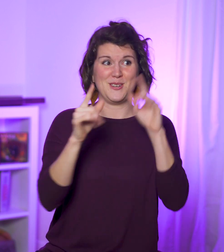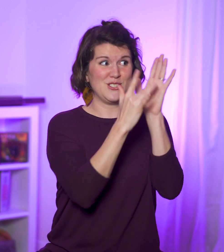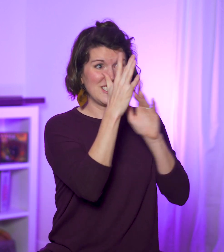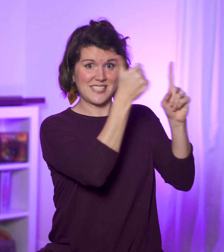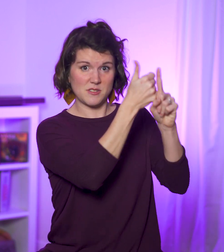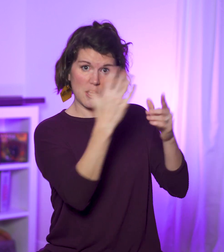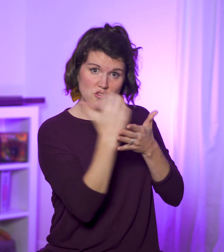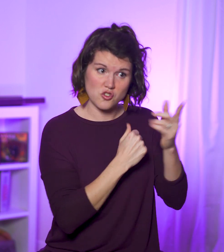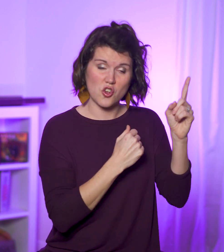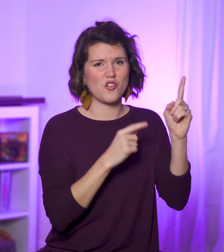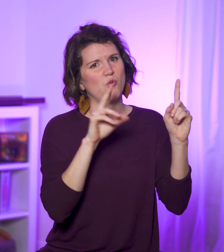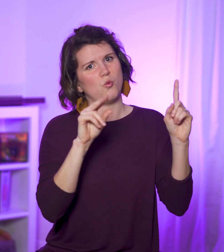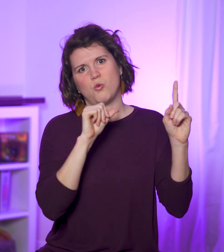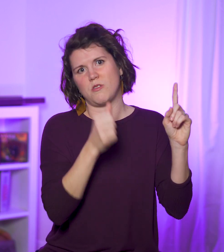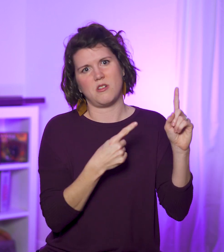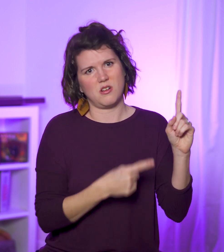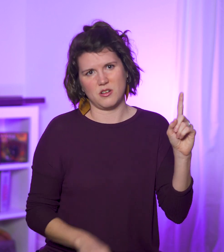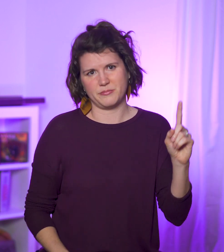But Jesus does not get what He deserves.